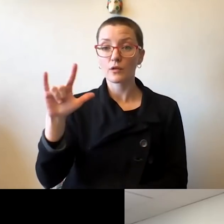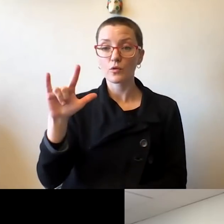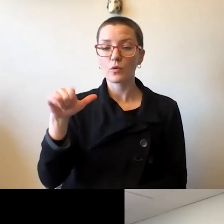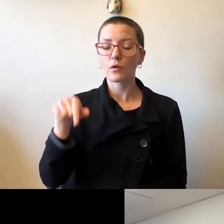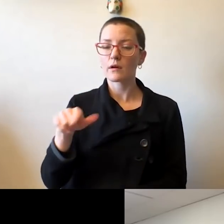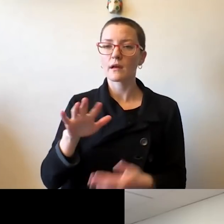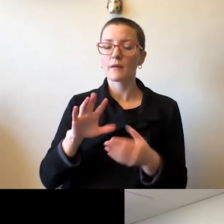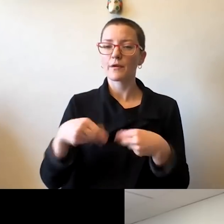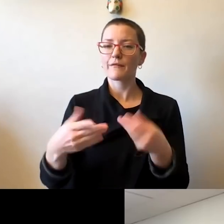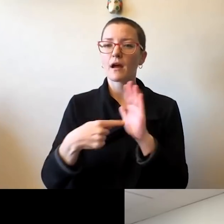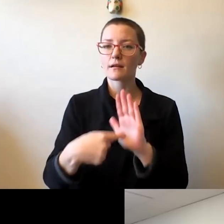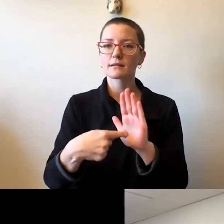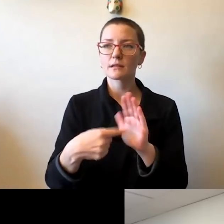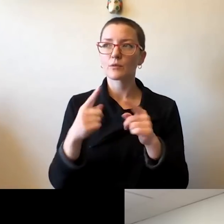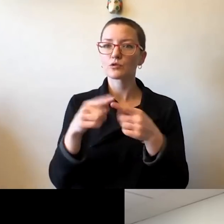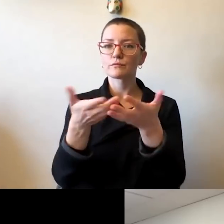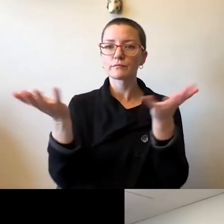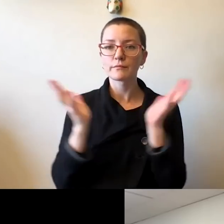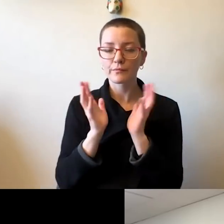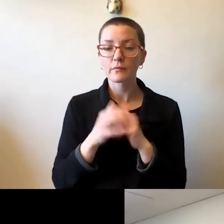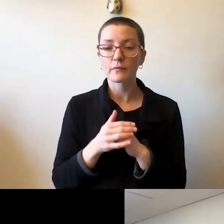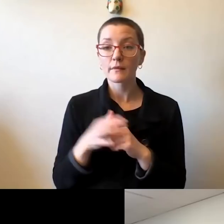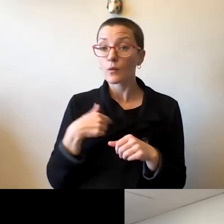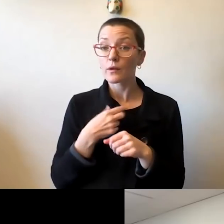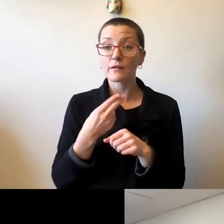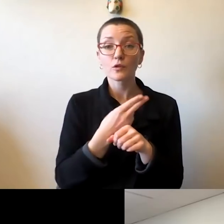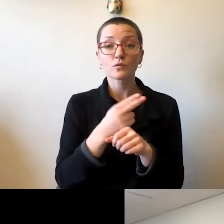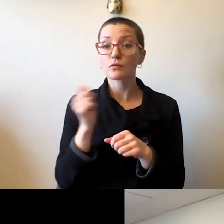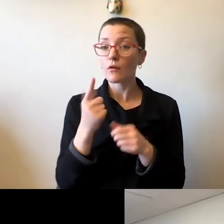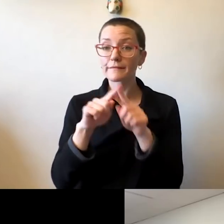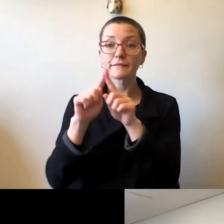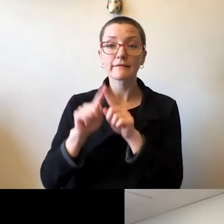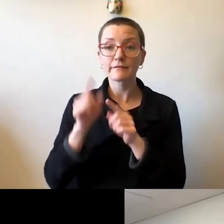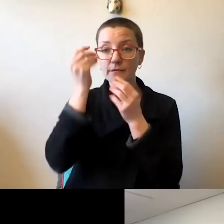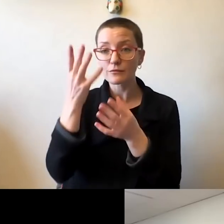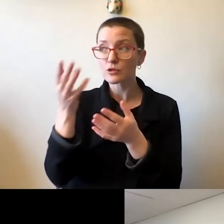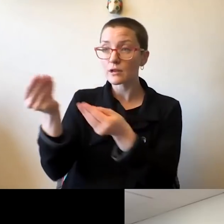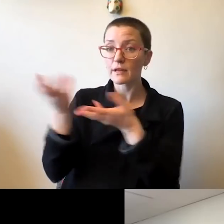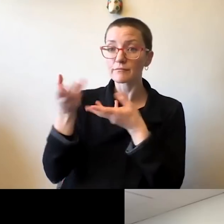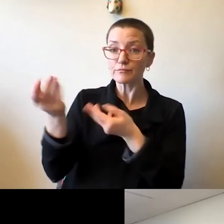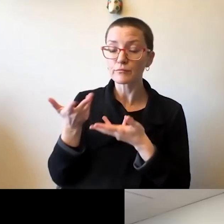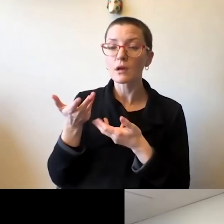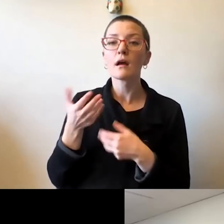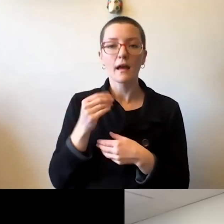in the way we have been using all the information provided to us and of course, relying on our talented people